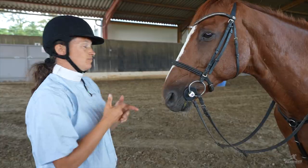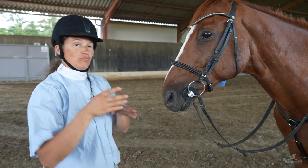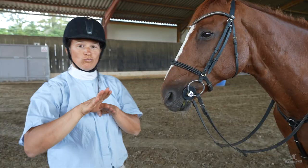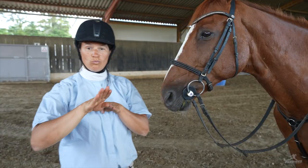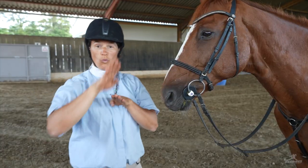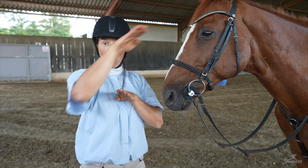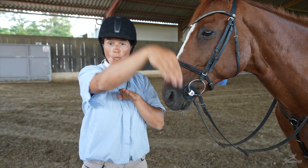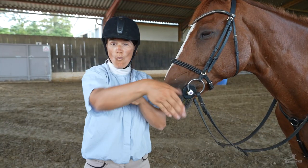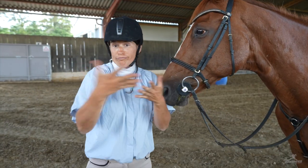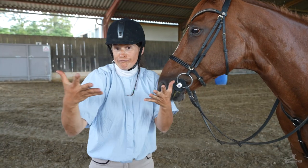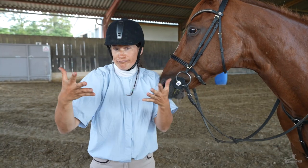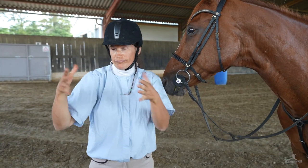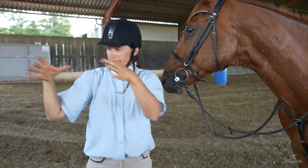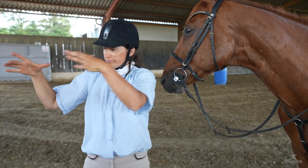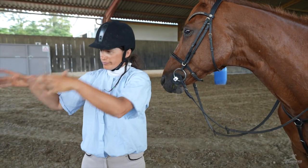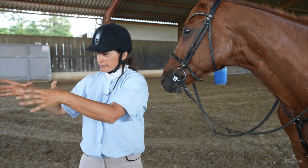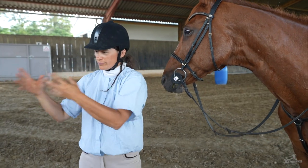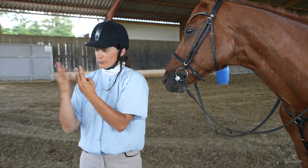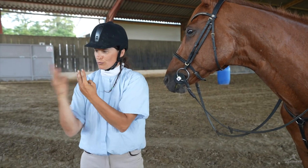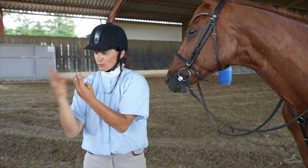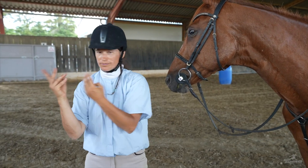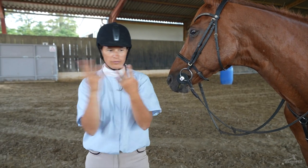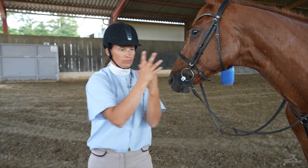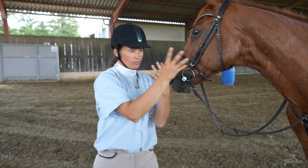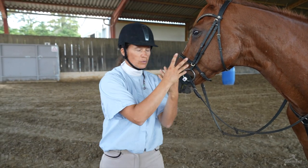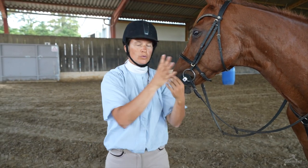The bridge walk was necessary in order to